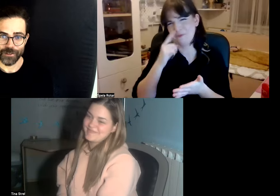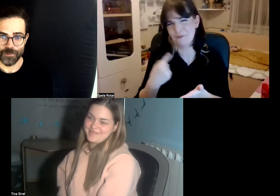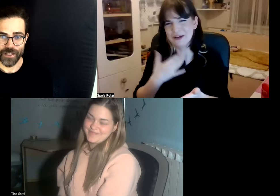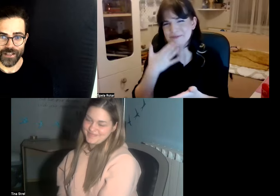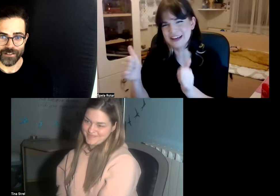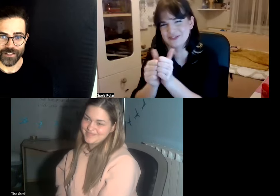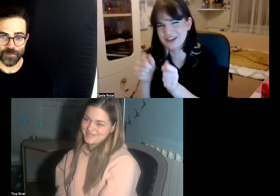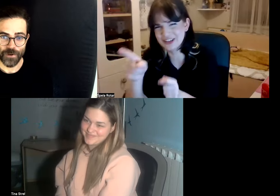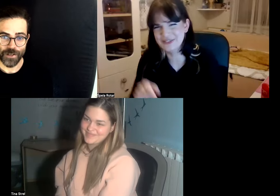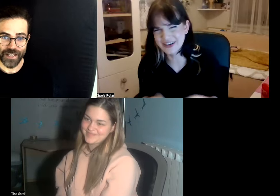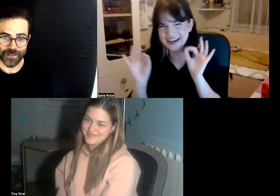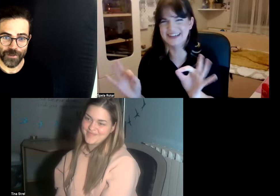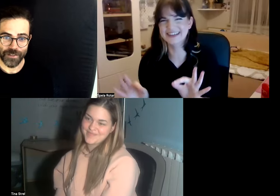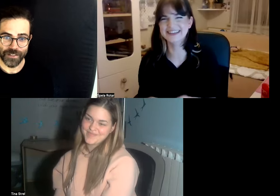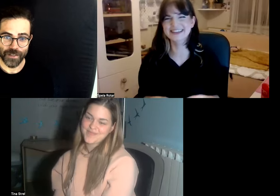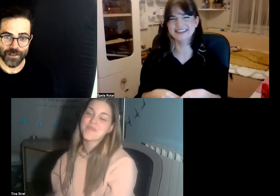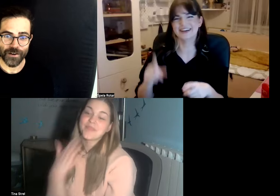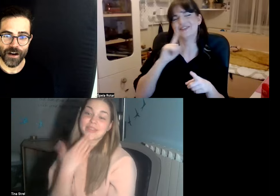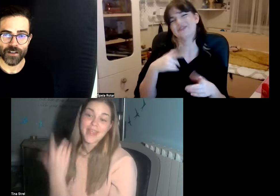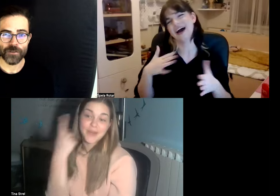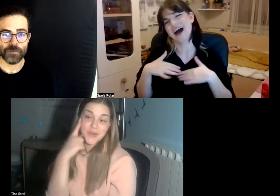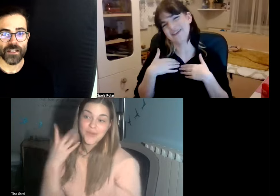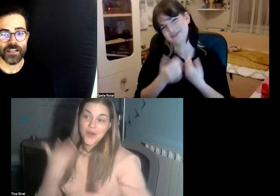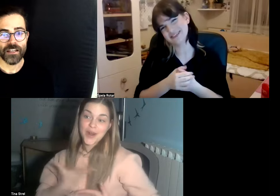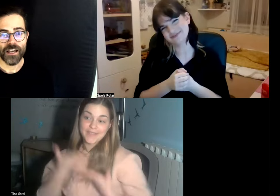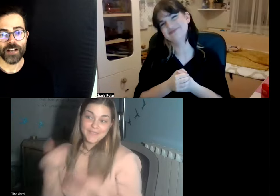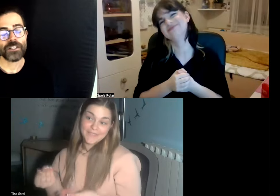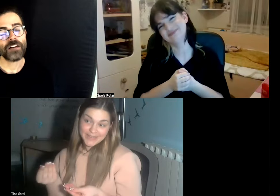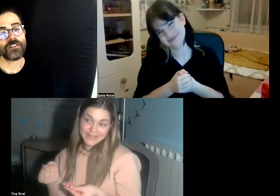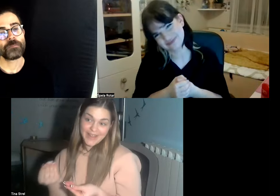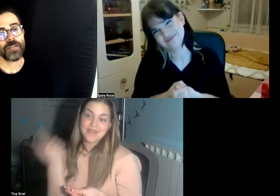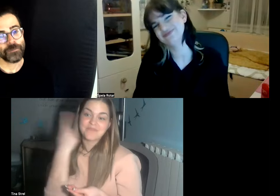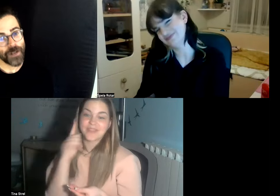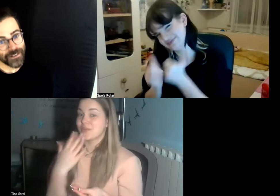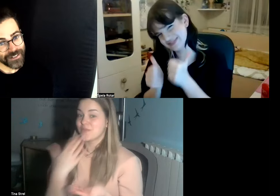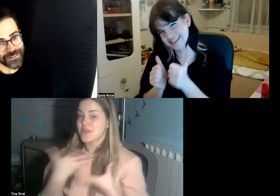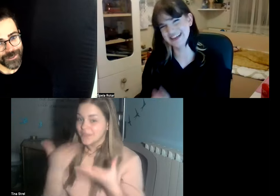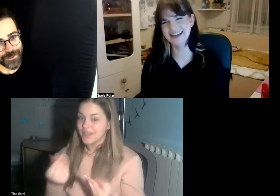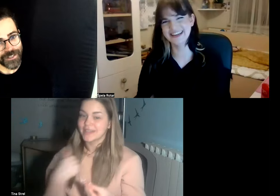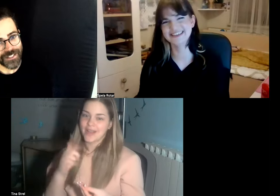to be on this project to be on this video I couldn't be I couldn't have a better partner to do this